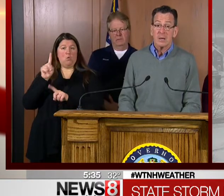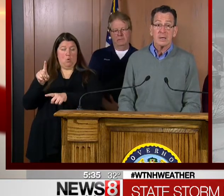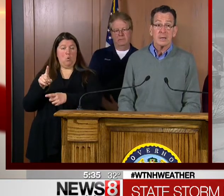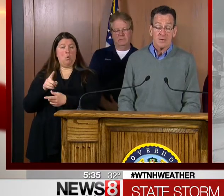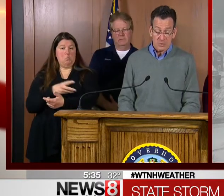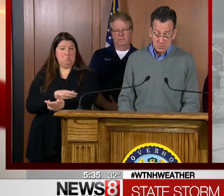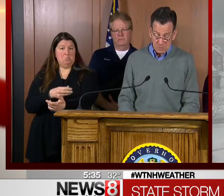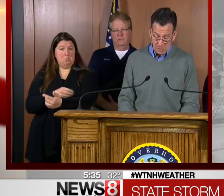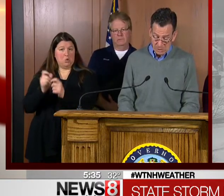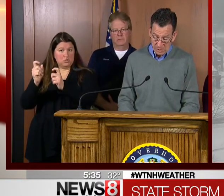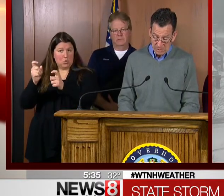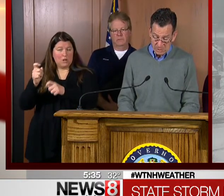INCHES IN